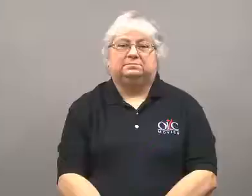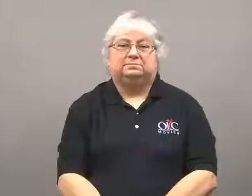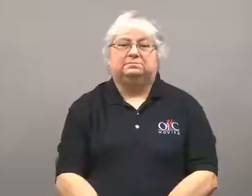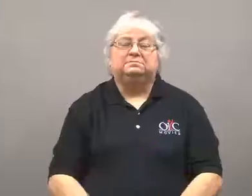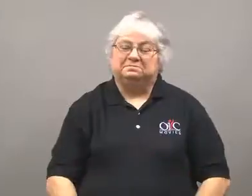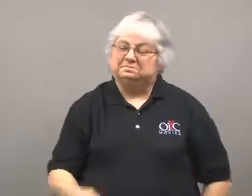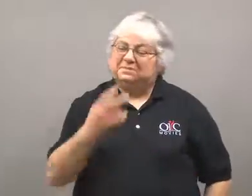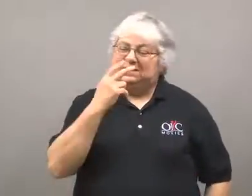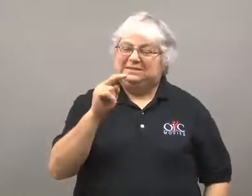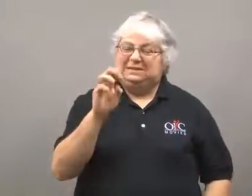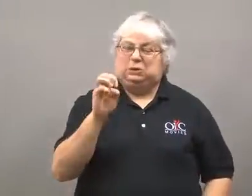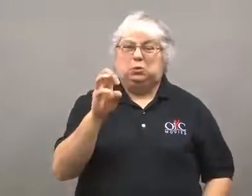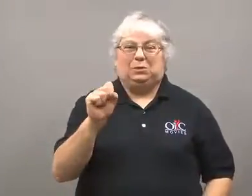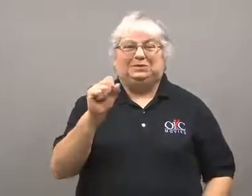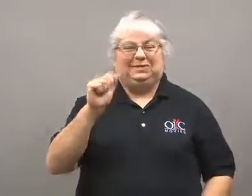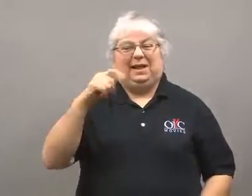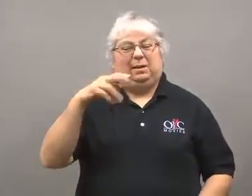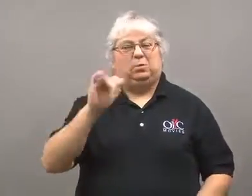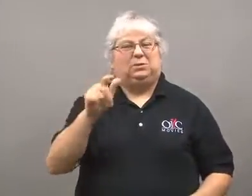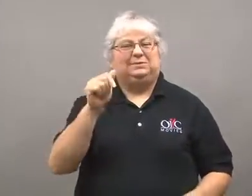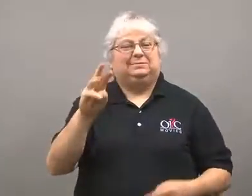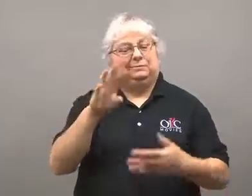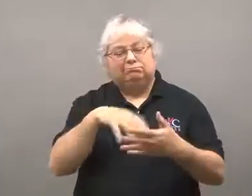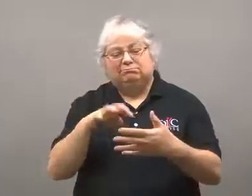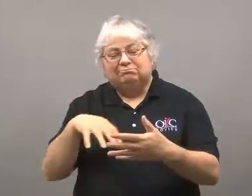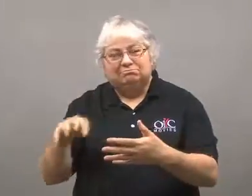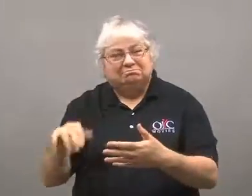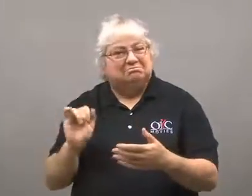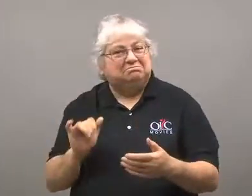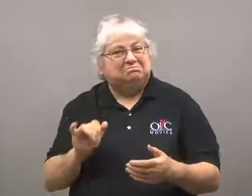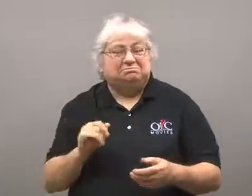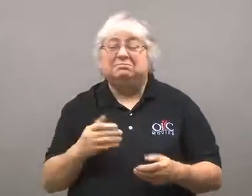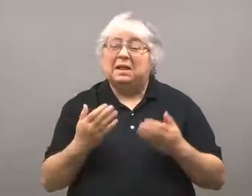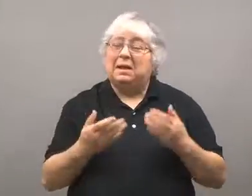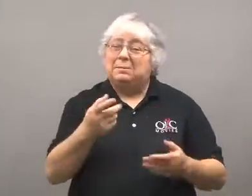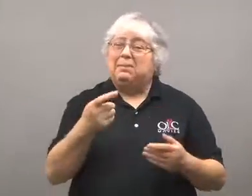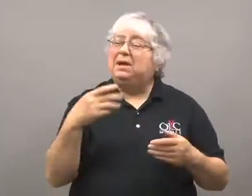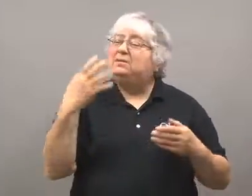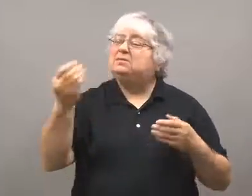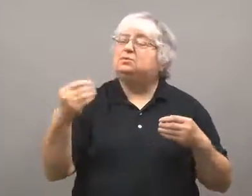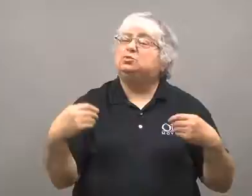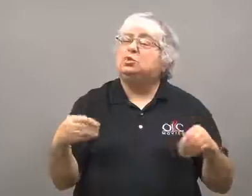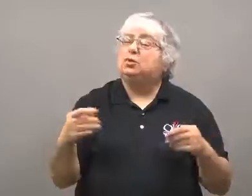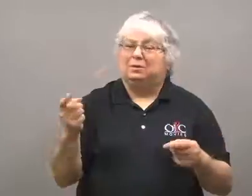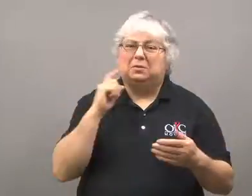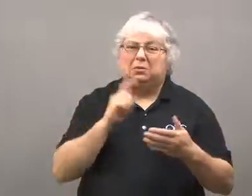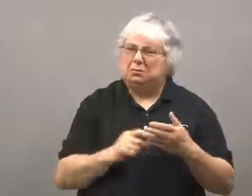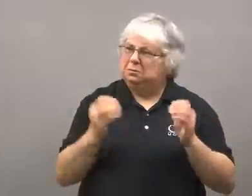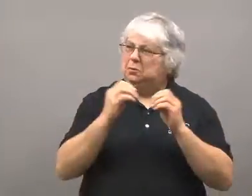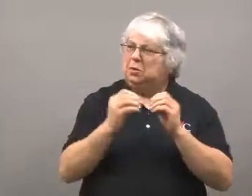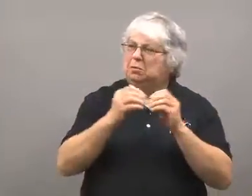I saw this in the news on April 16, and looked it over.